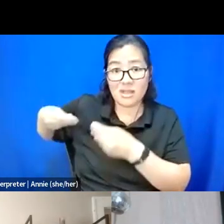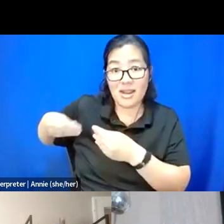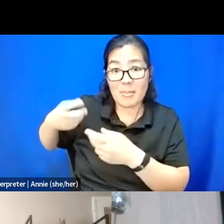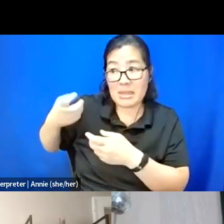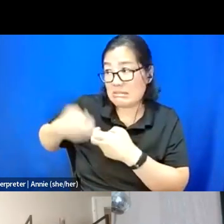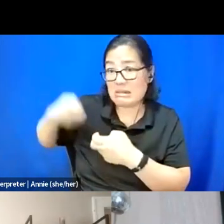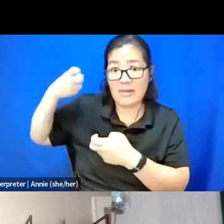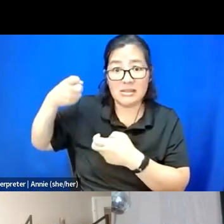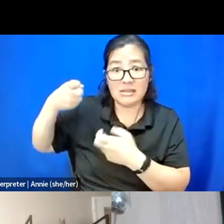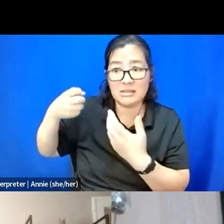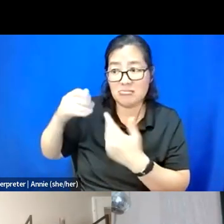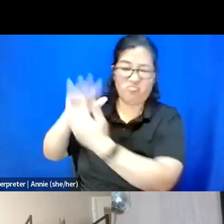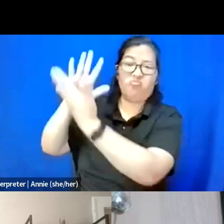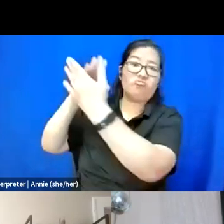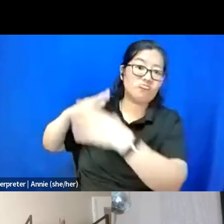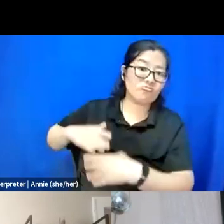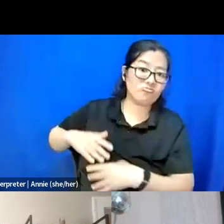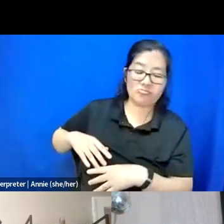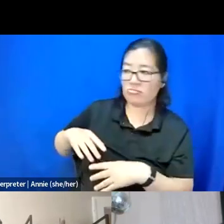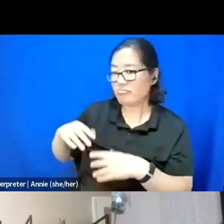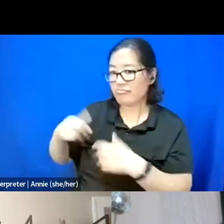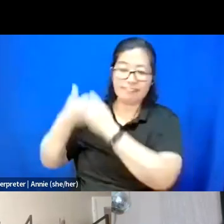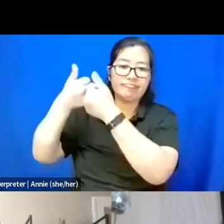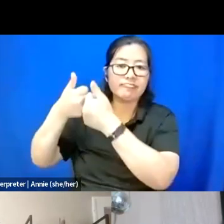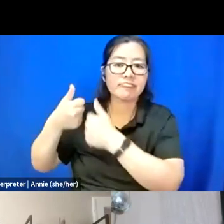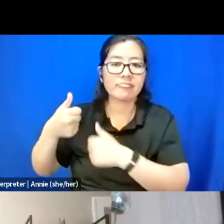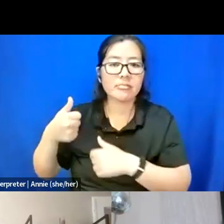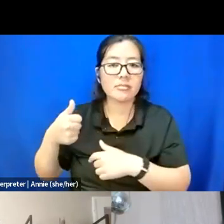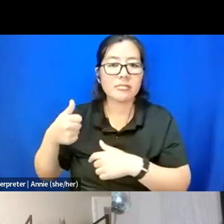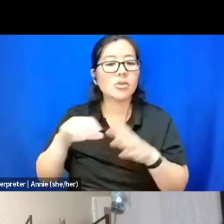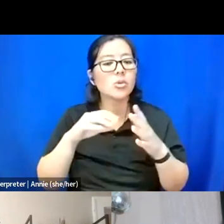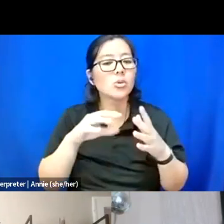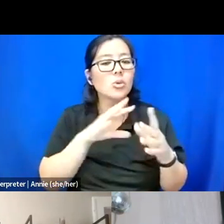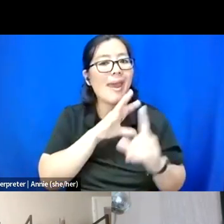I think that like just to amplify everything that Zee just said that makes it harder too,